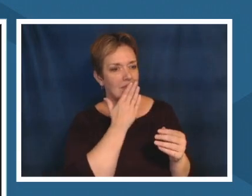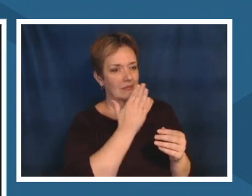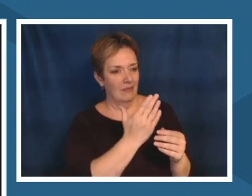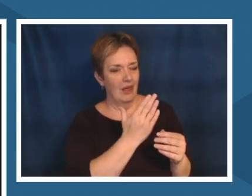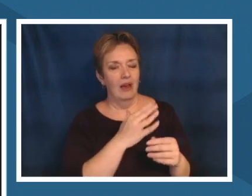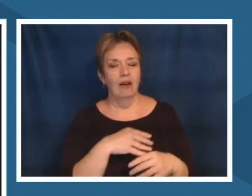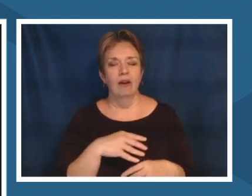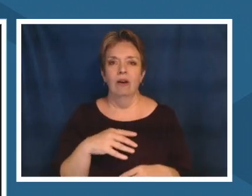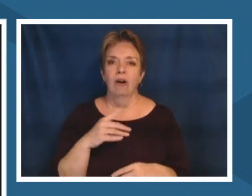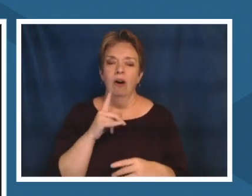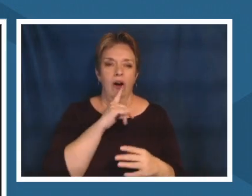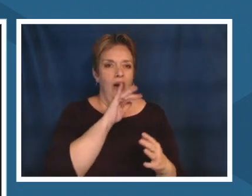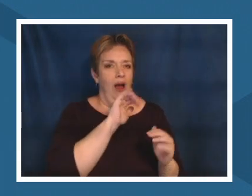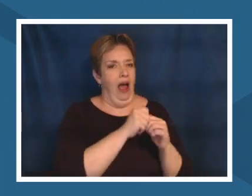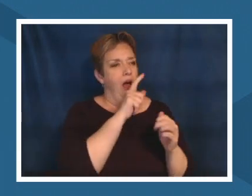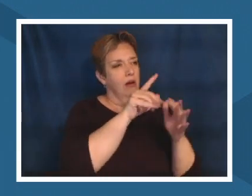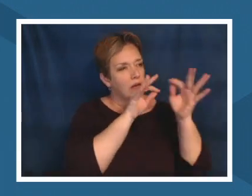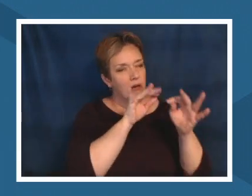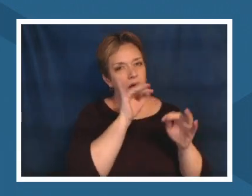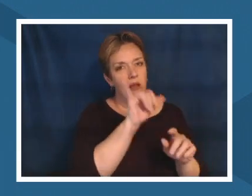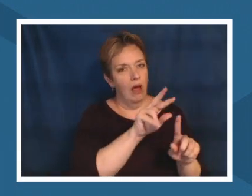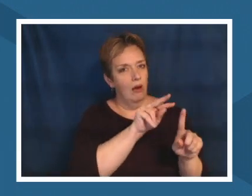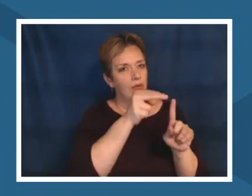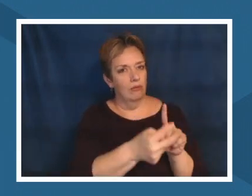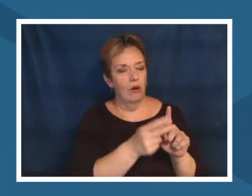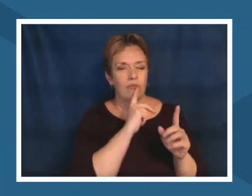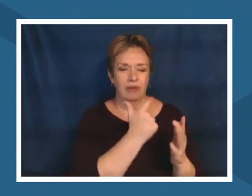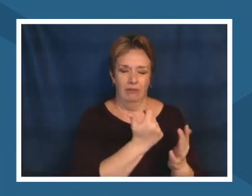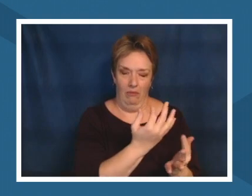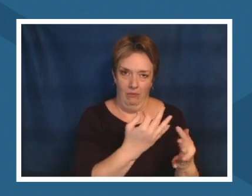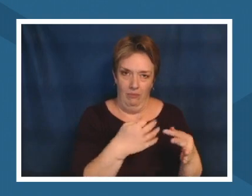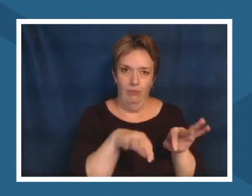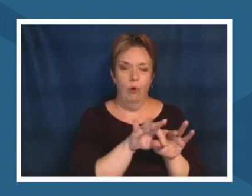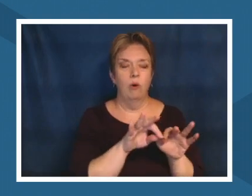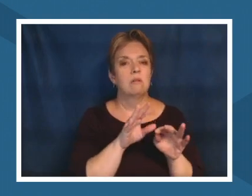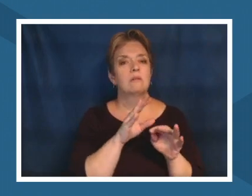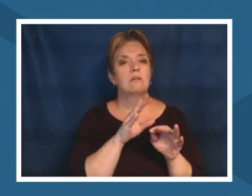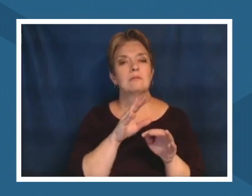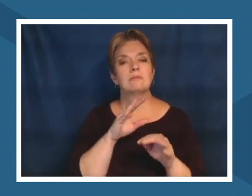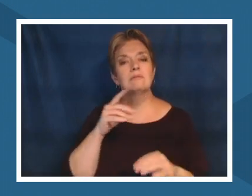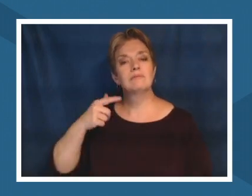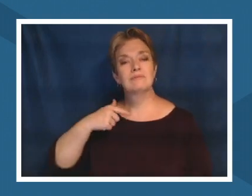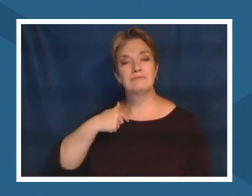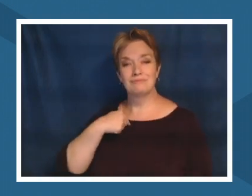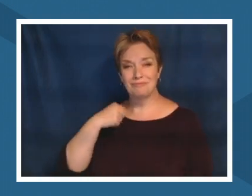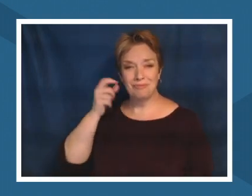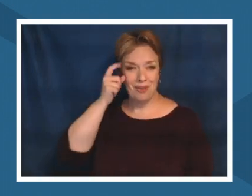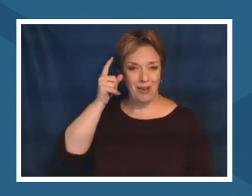our students to also know that that justice peace i know when i went to